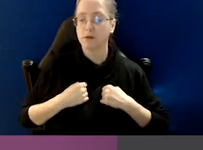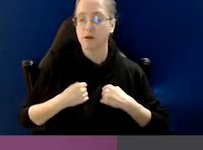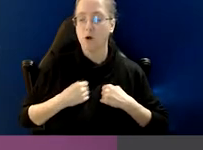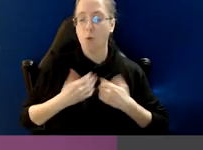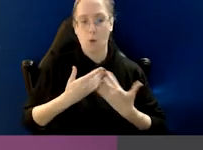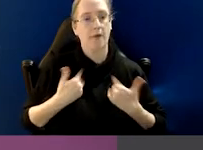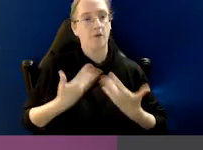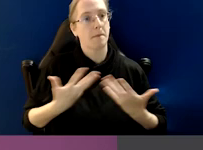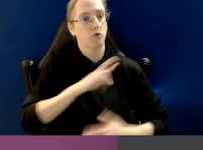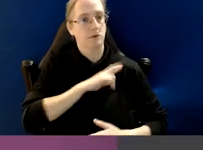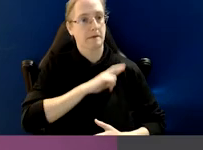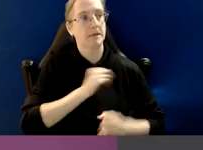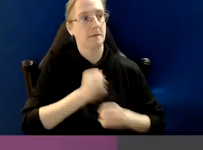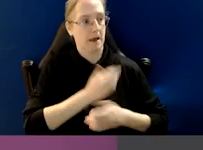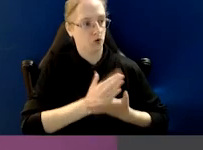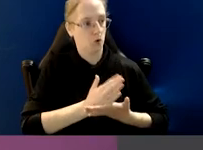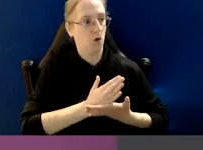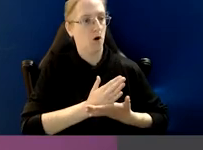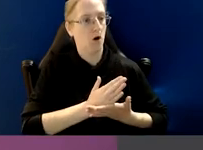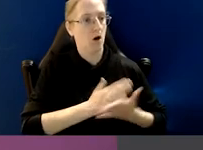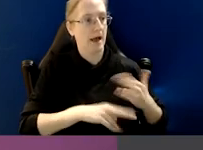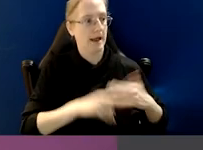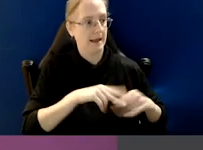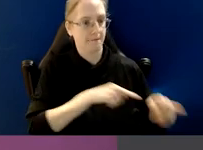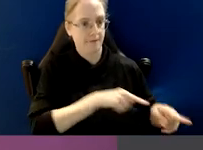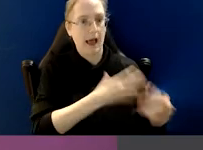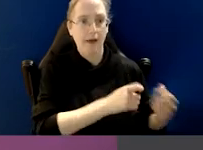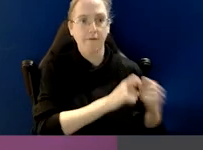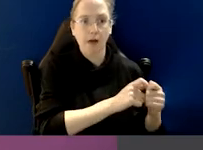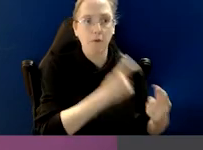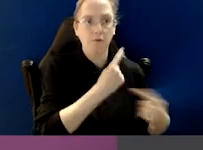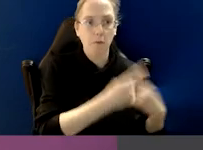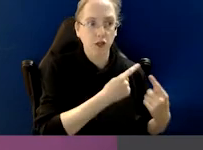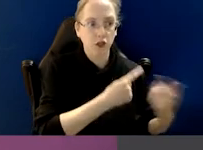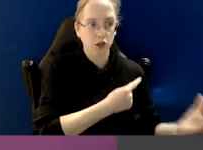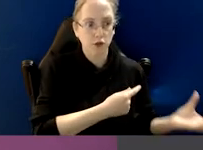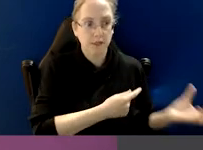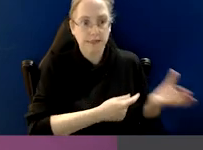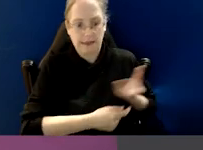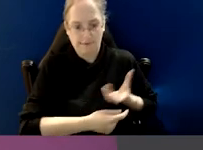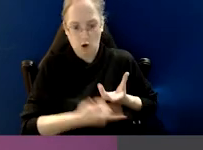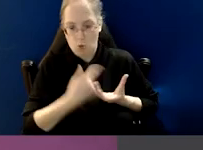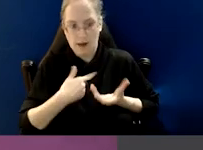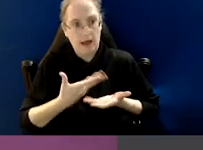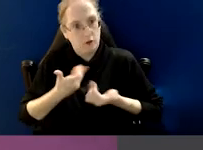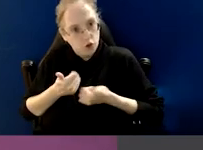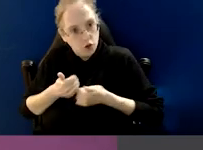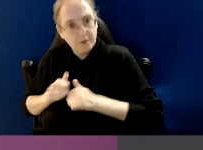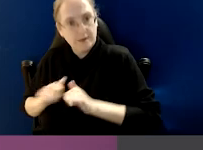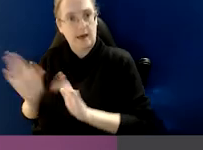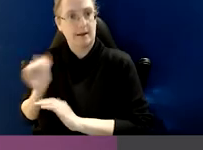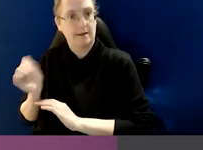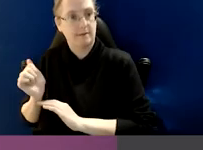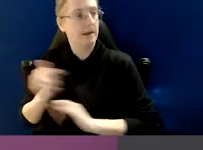a significant responsibility to make sure that if there is valuable information that we can make use of it,